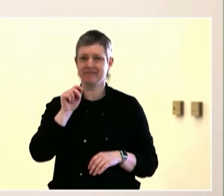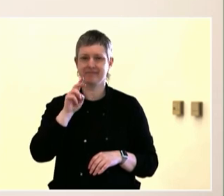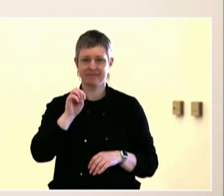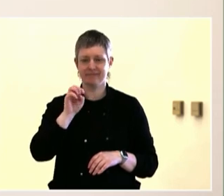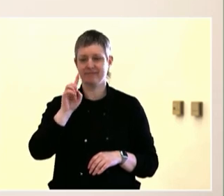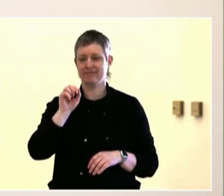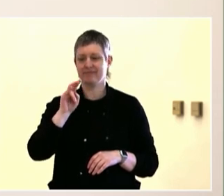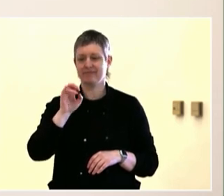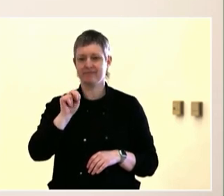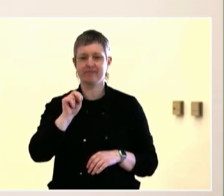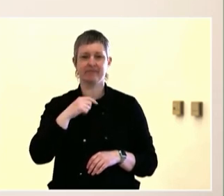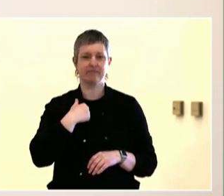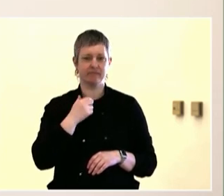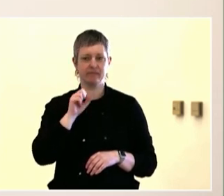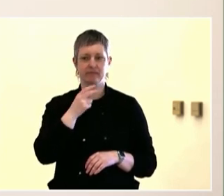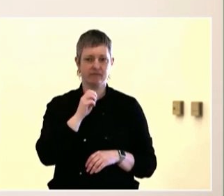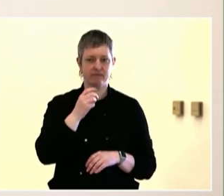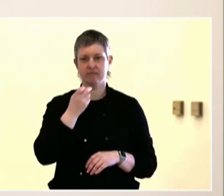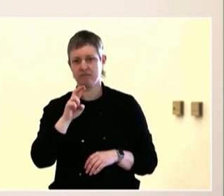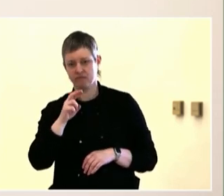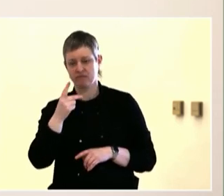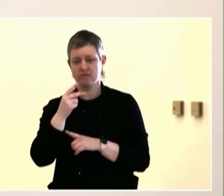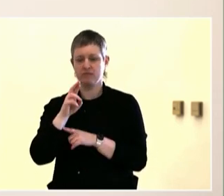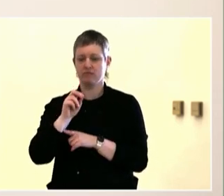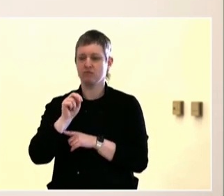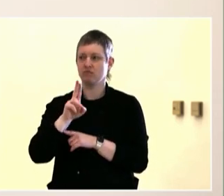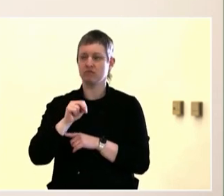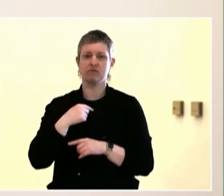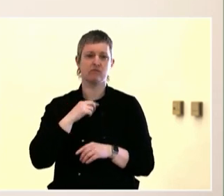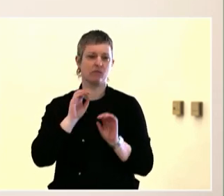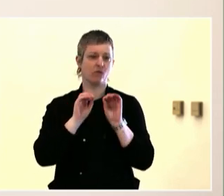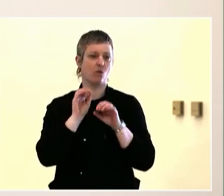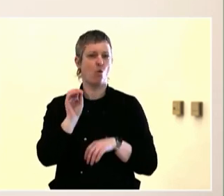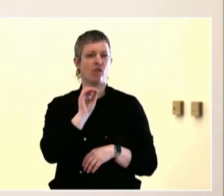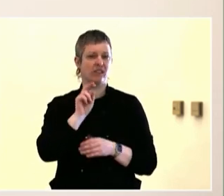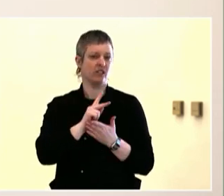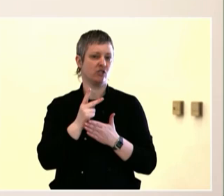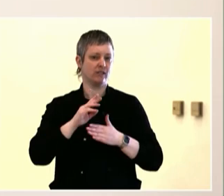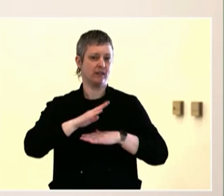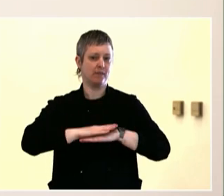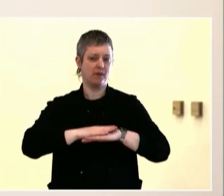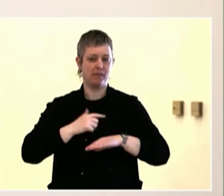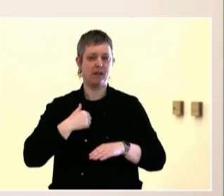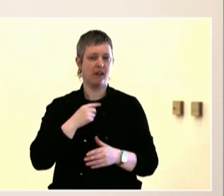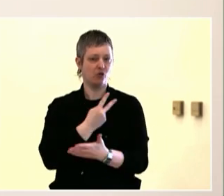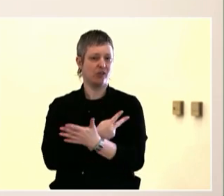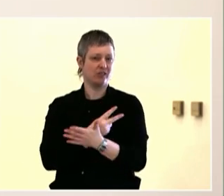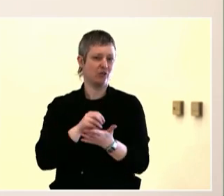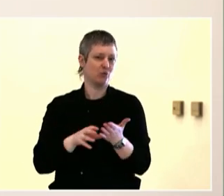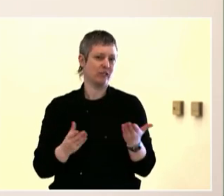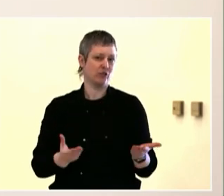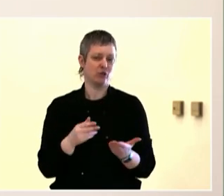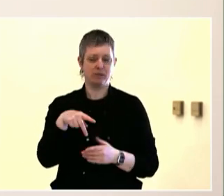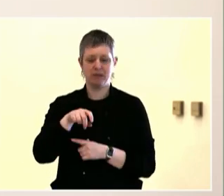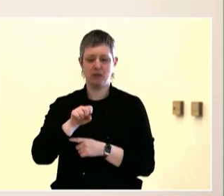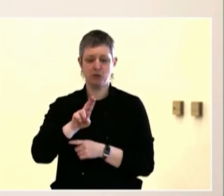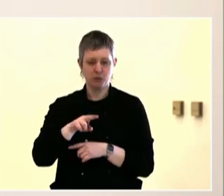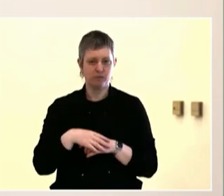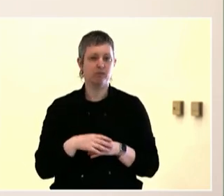ShaToyia, I like how they expressed community engagement and how it affected their